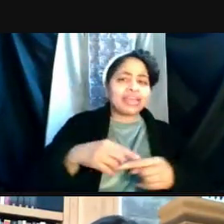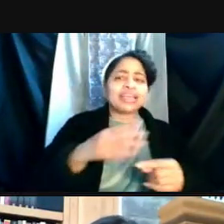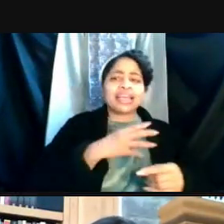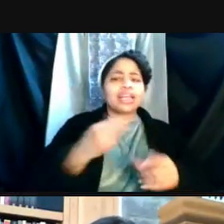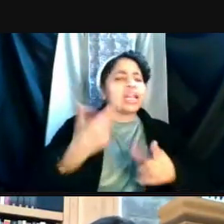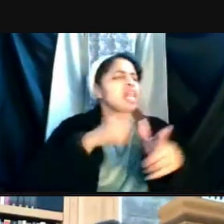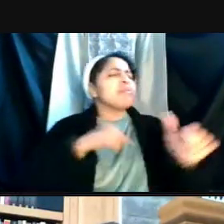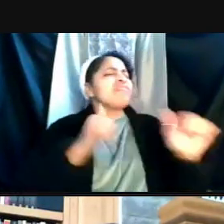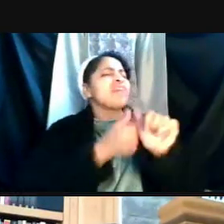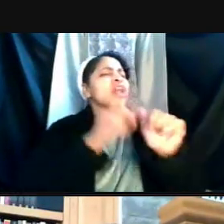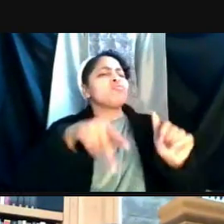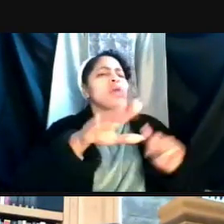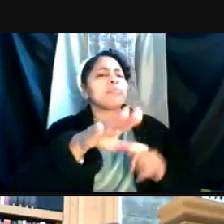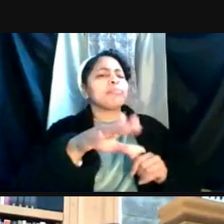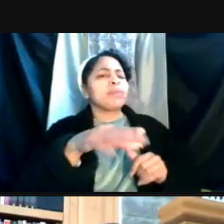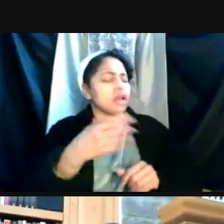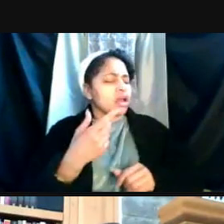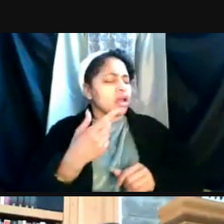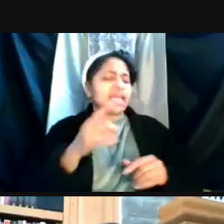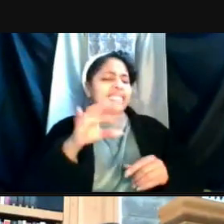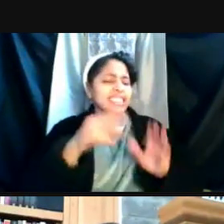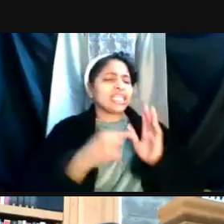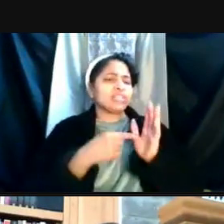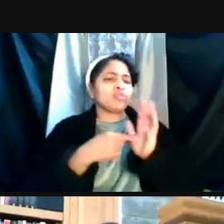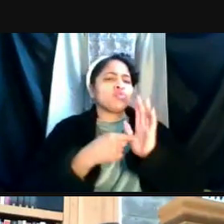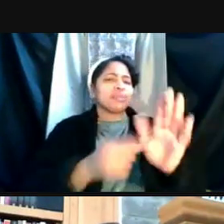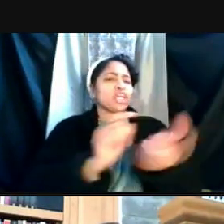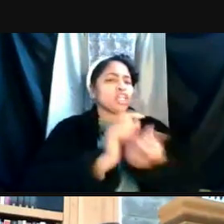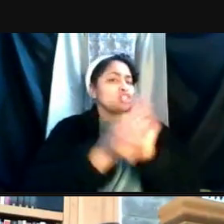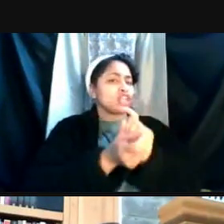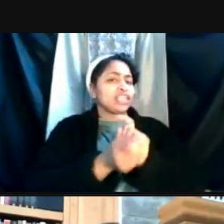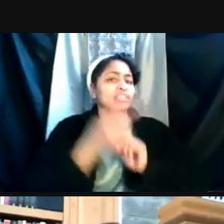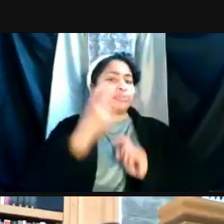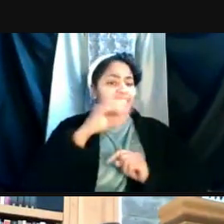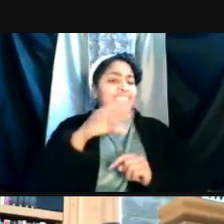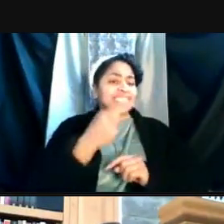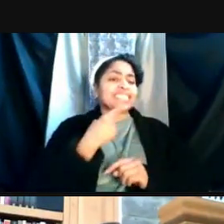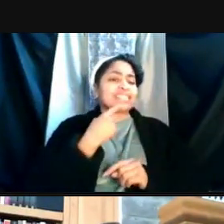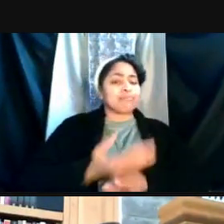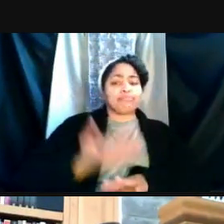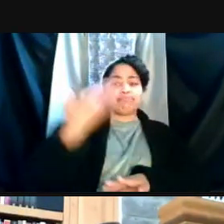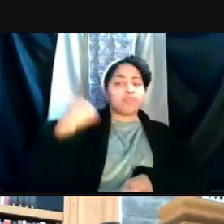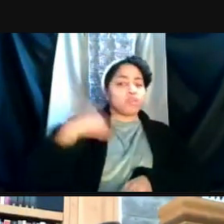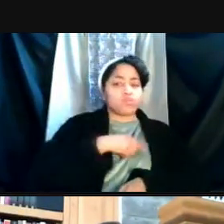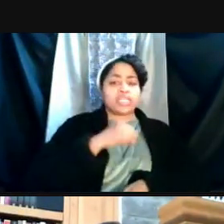Preeti, it did represent a change because it had been stated early on, because we didn't know